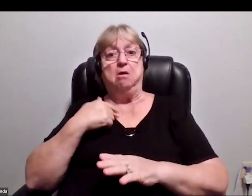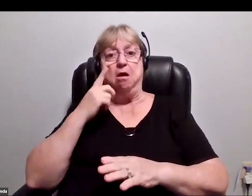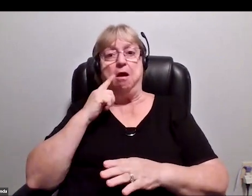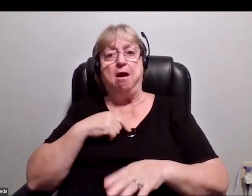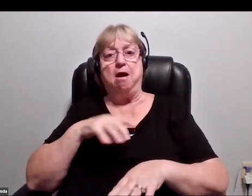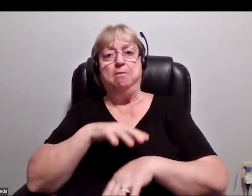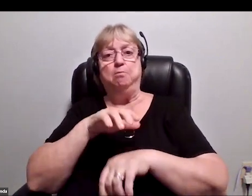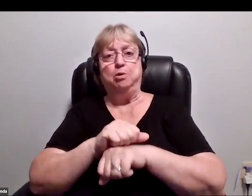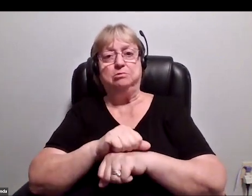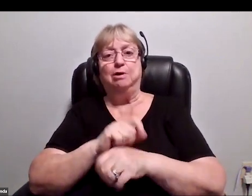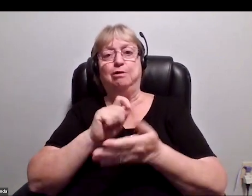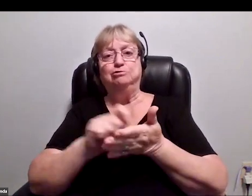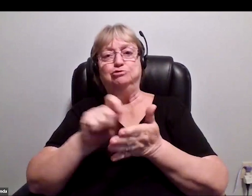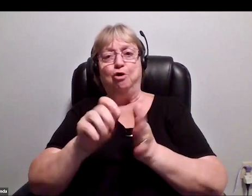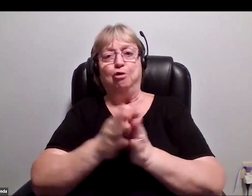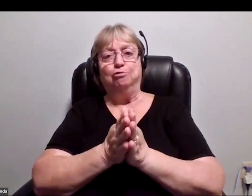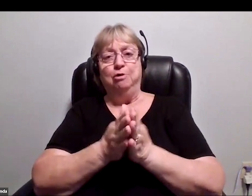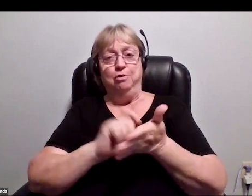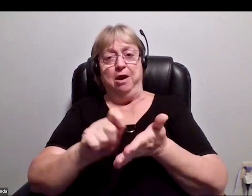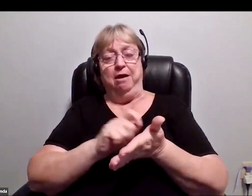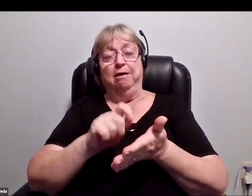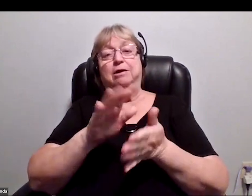in Ojai, California, up in the wine country there,